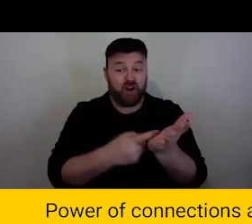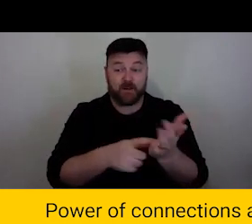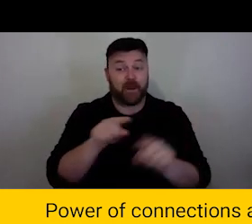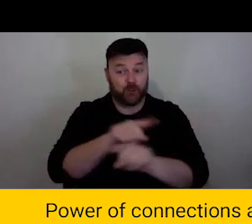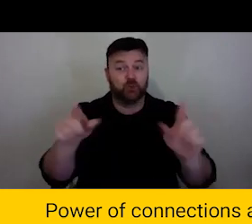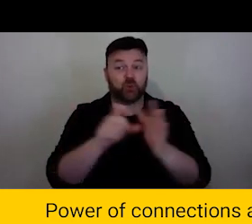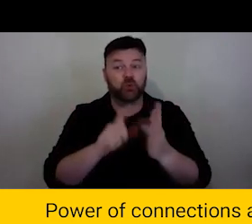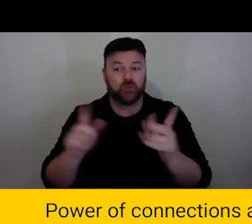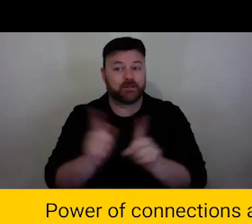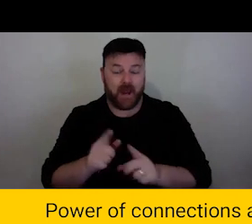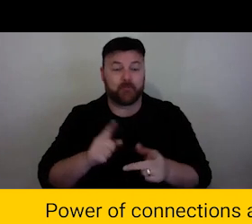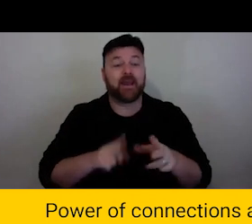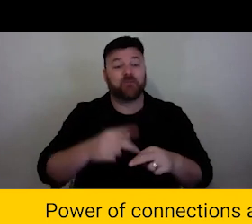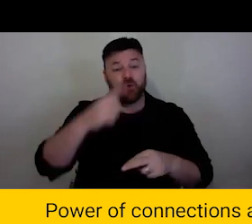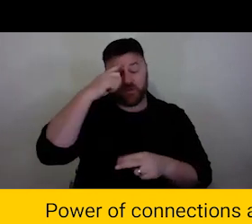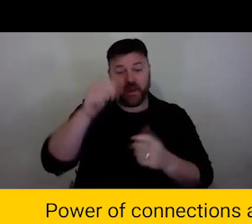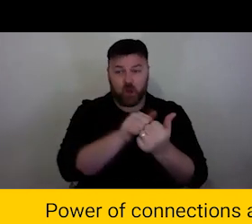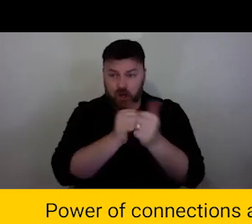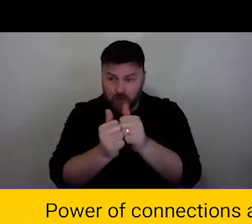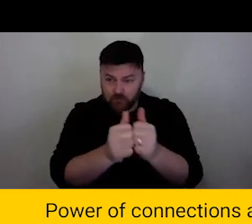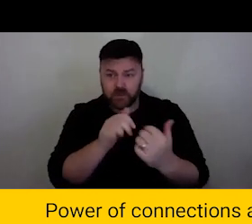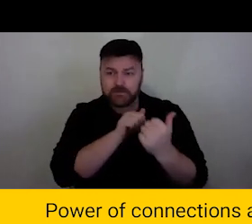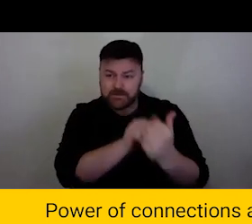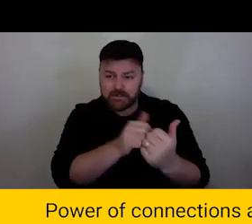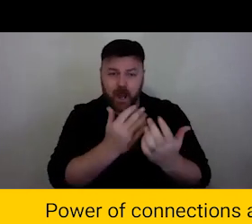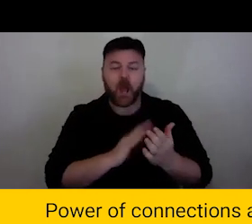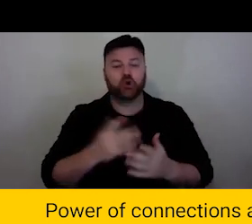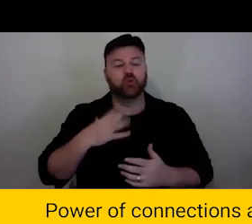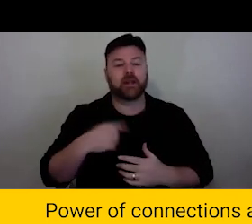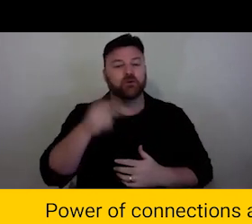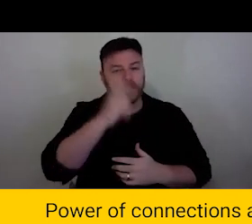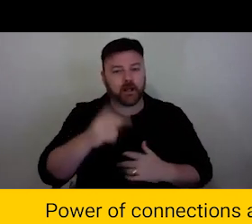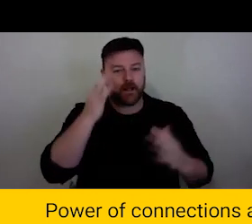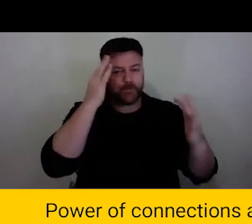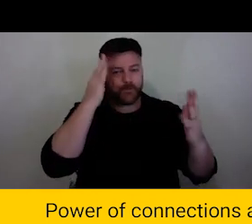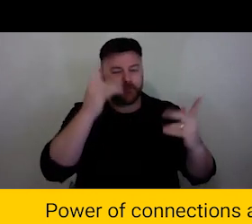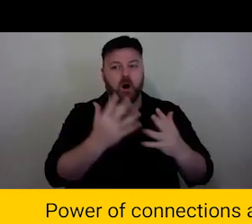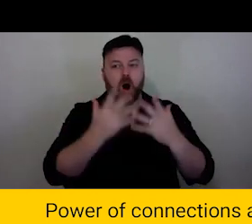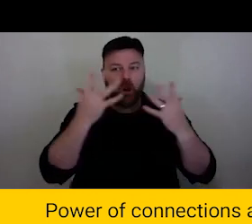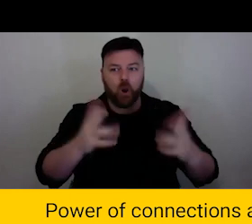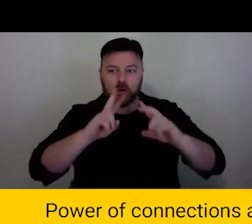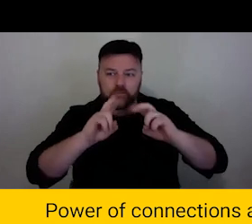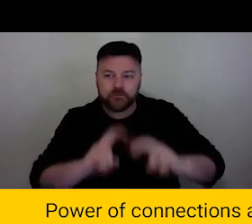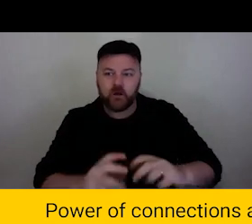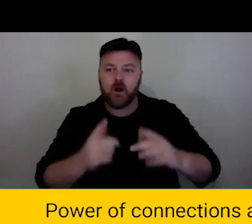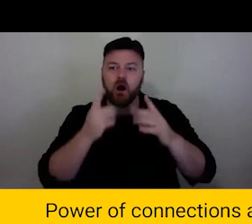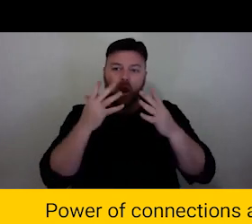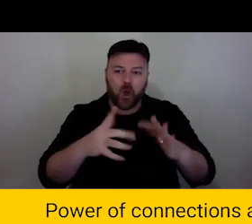rethinking of collaboration in this new context is going to require a lot of that interrogation and work. At APHIDS, we are always thinking